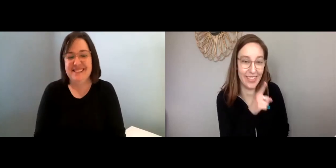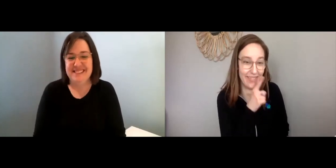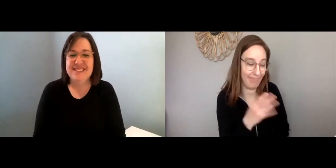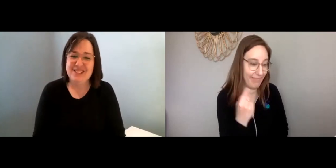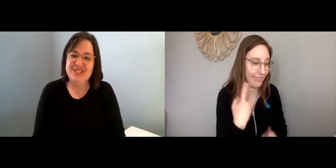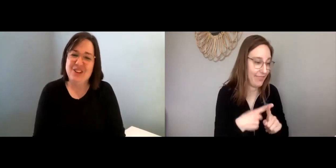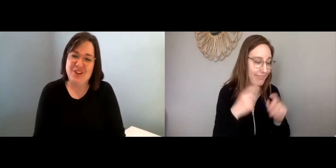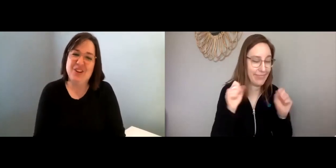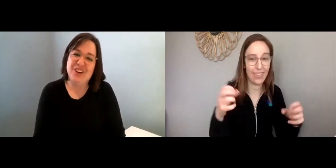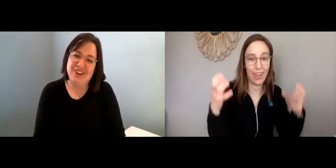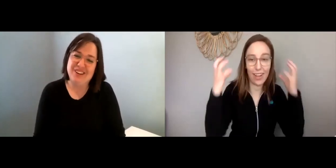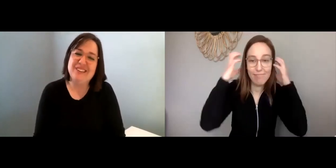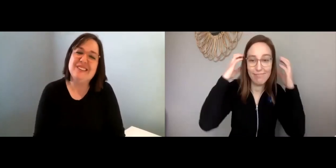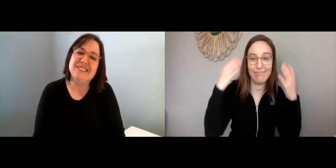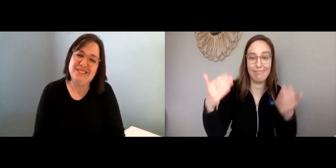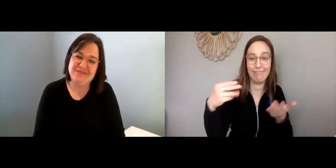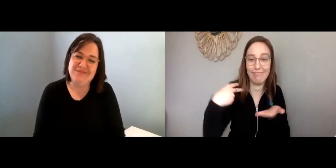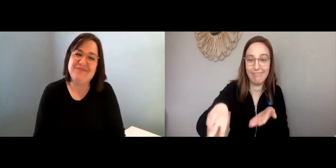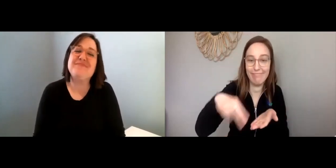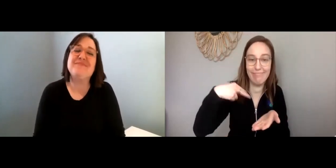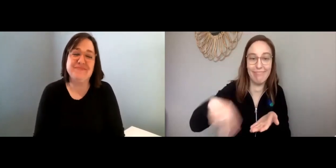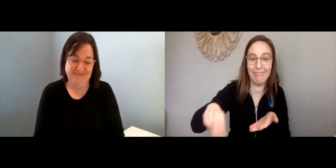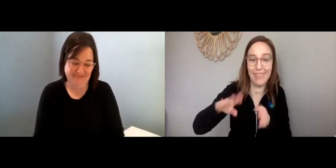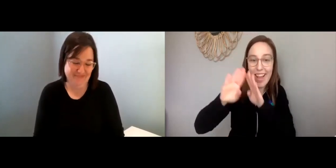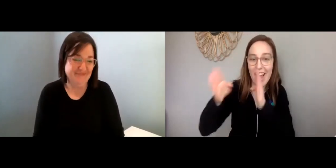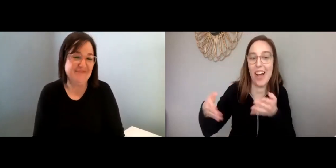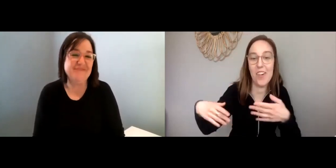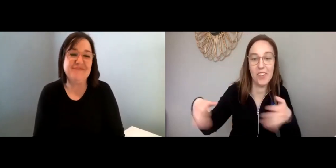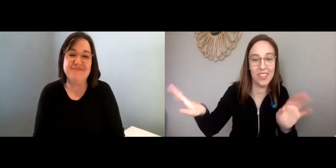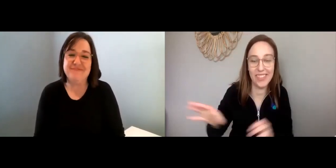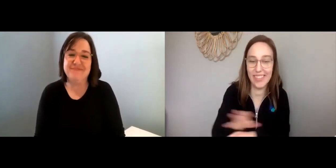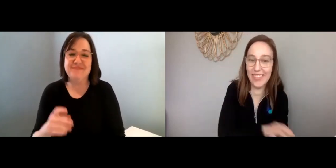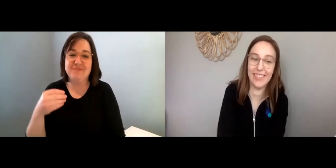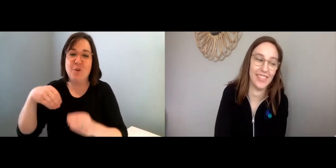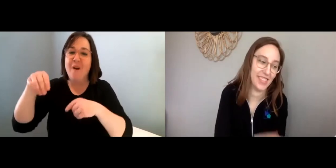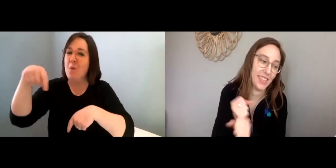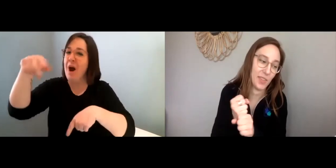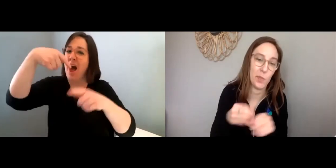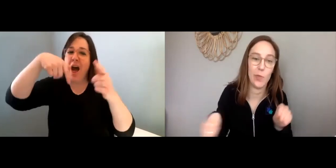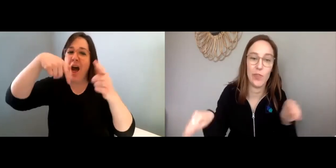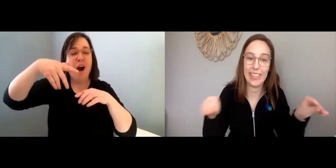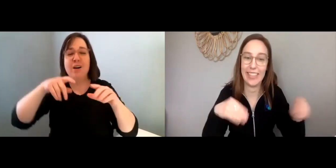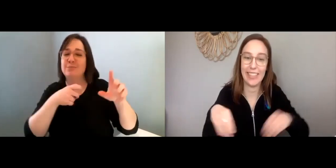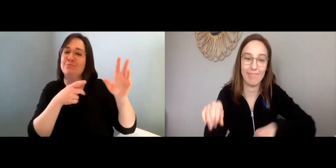Maggie: That's so true, and you can put on headphones and just dance in your own house.